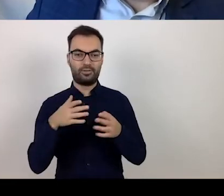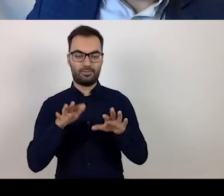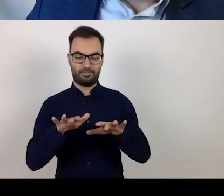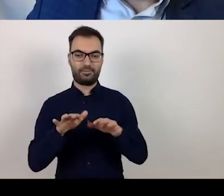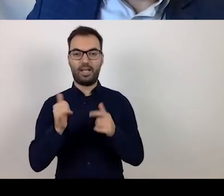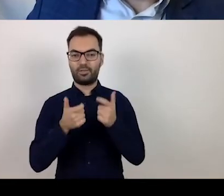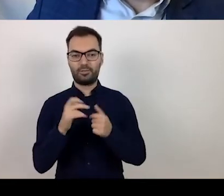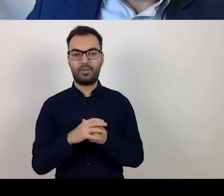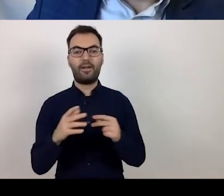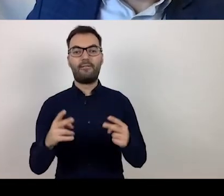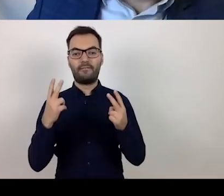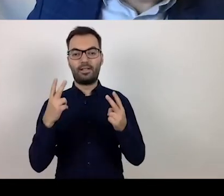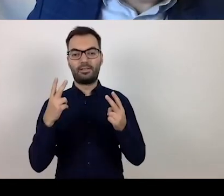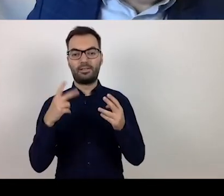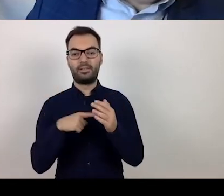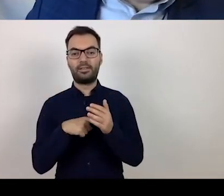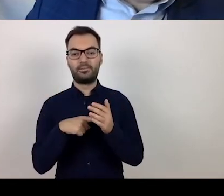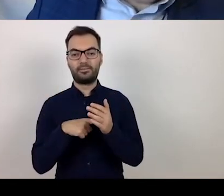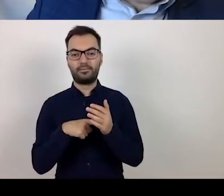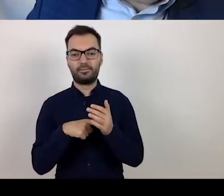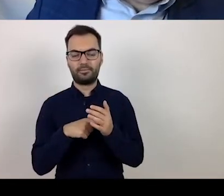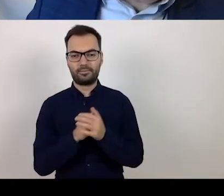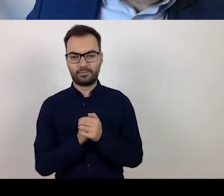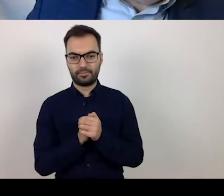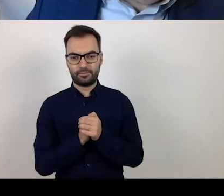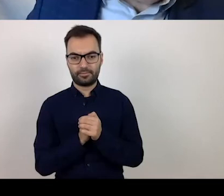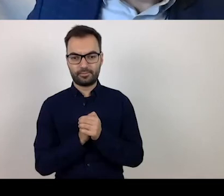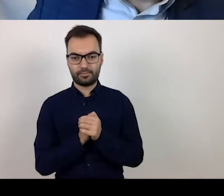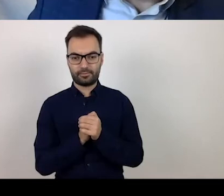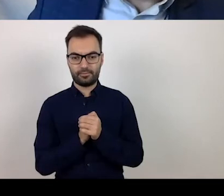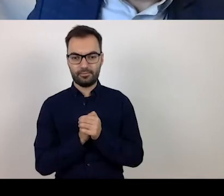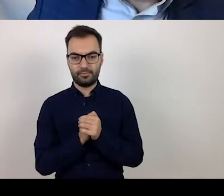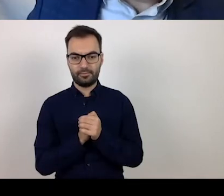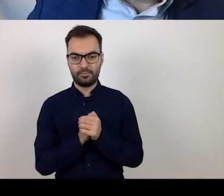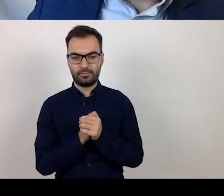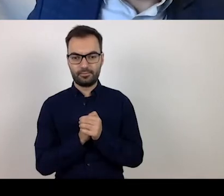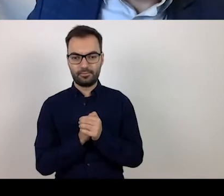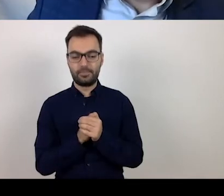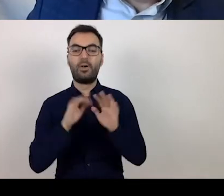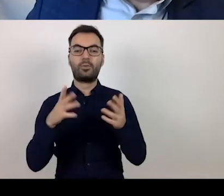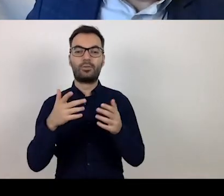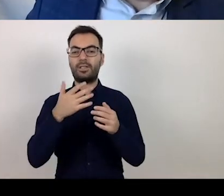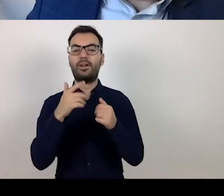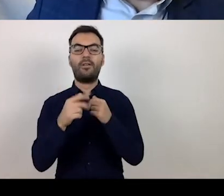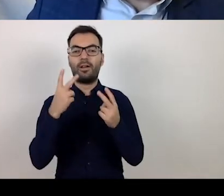This is important because there should be no contact between individual beneficiaries